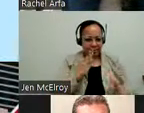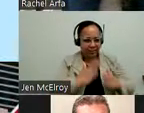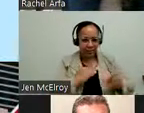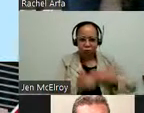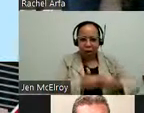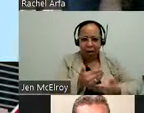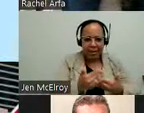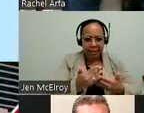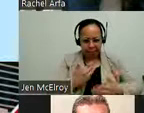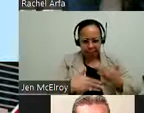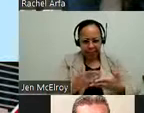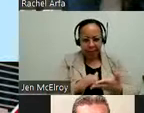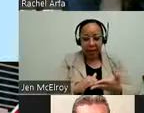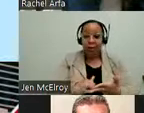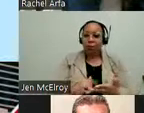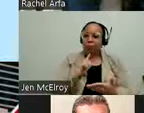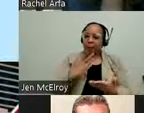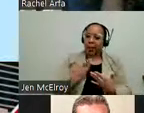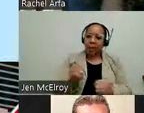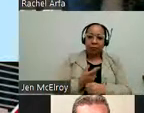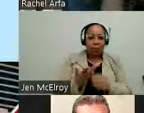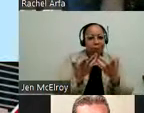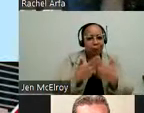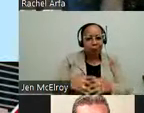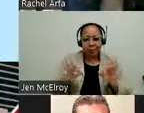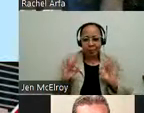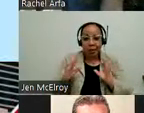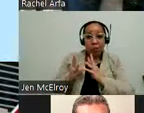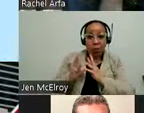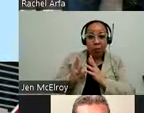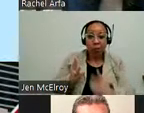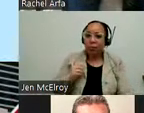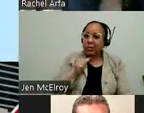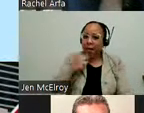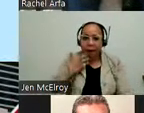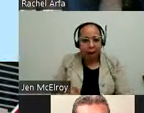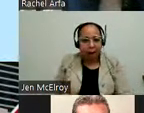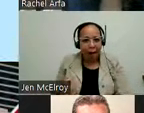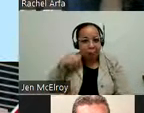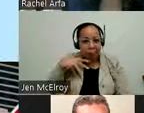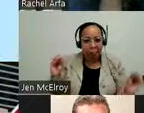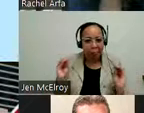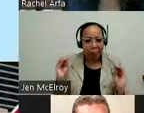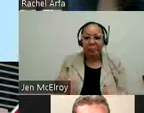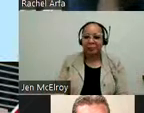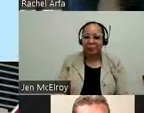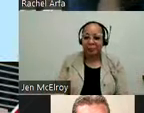So I'm glad they really came together. And the weather was not too hot, which